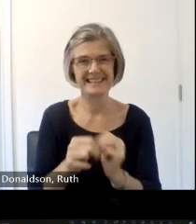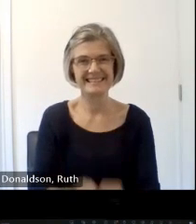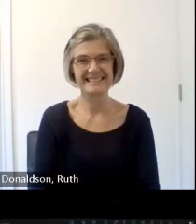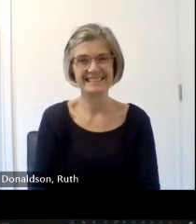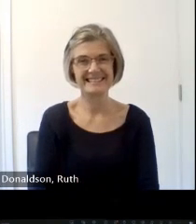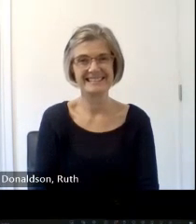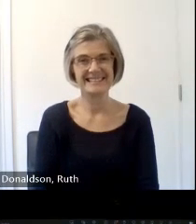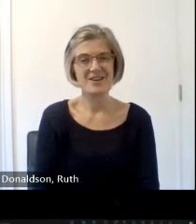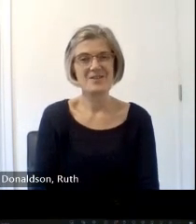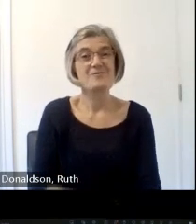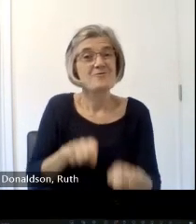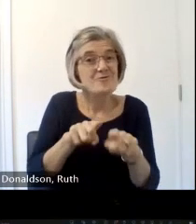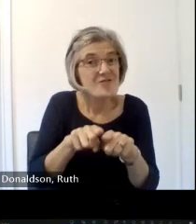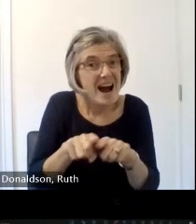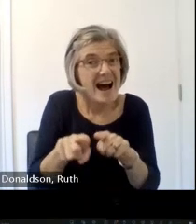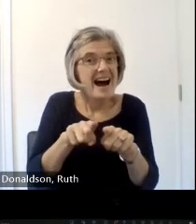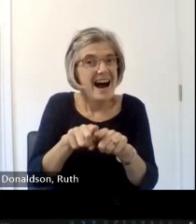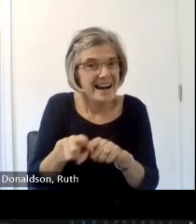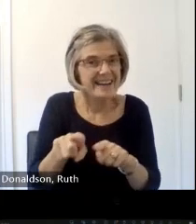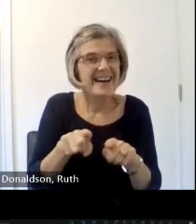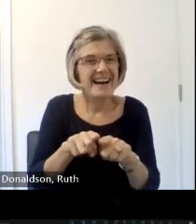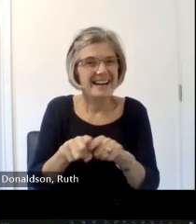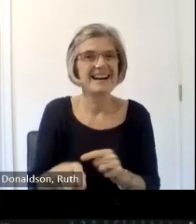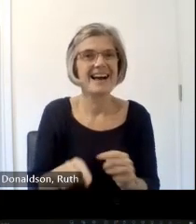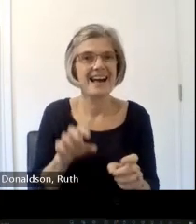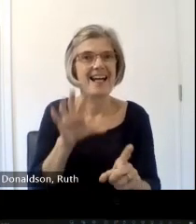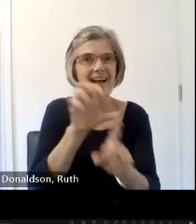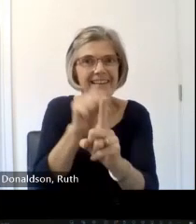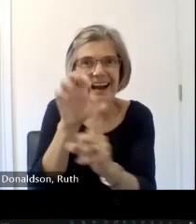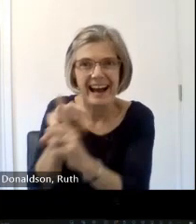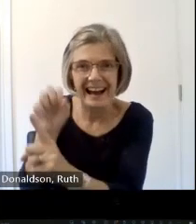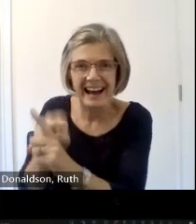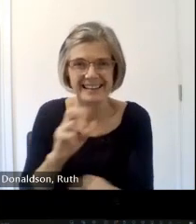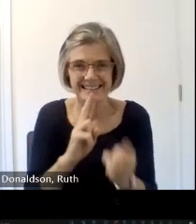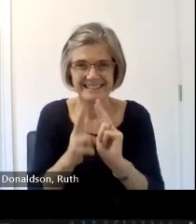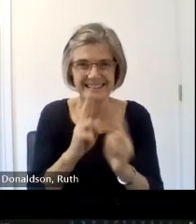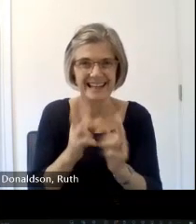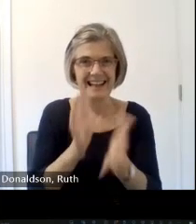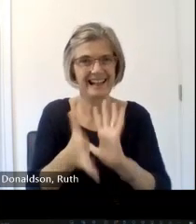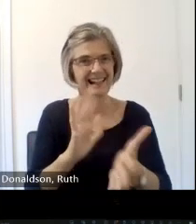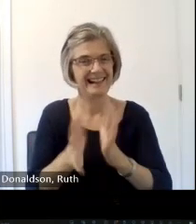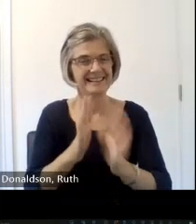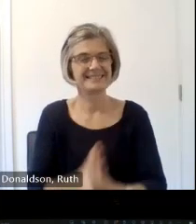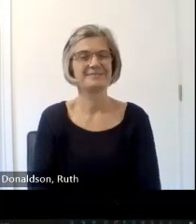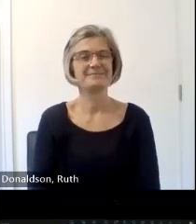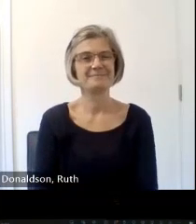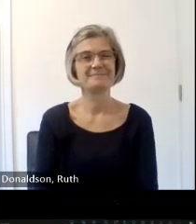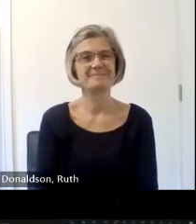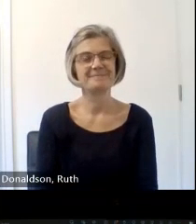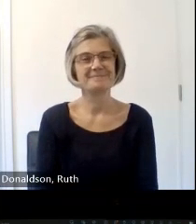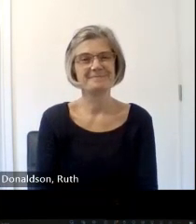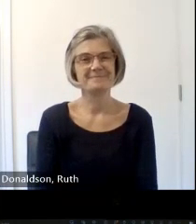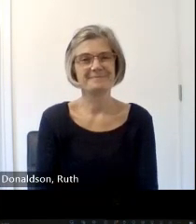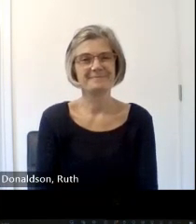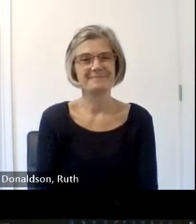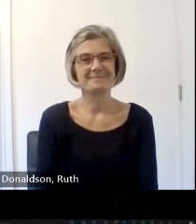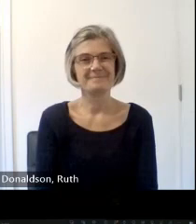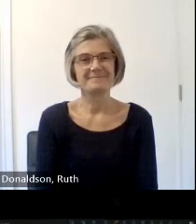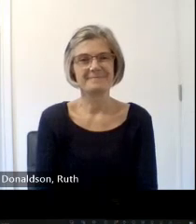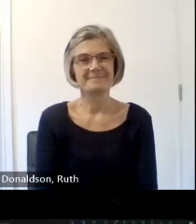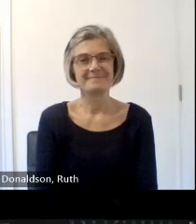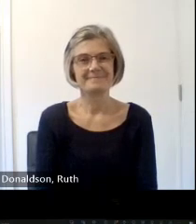heart um and we have we have also just had a wee bit of feedback from the teams room that people